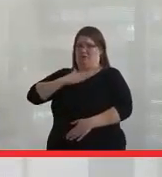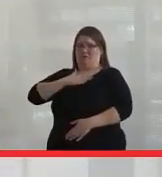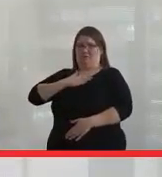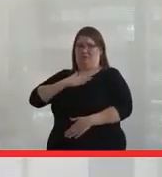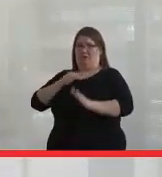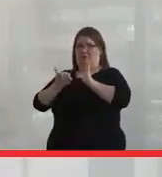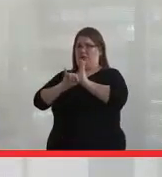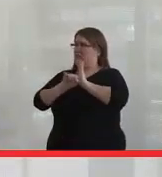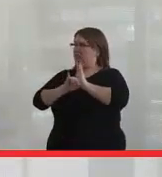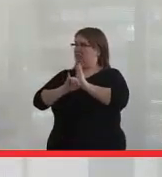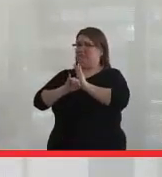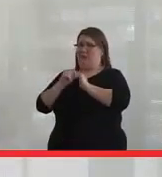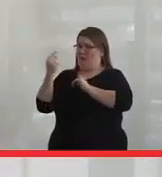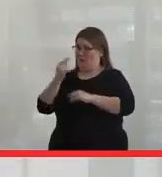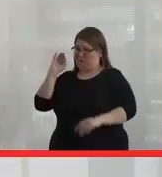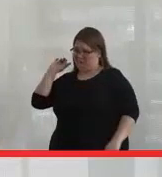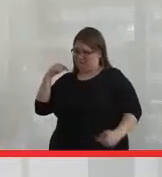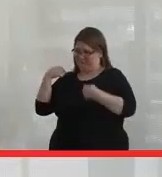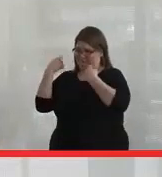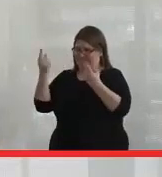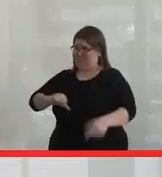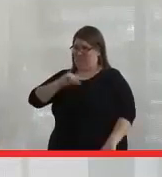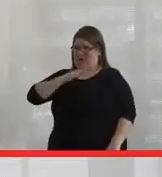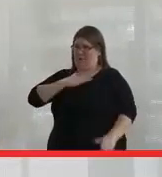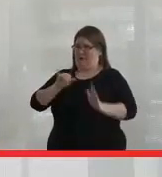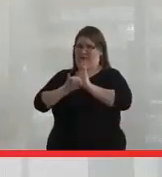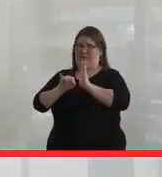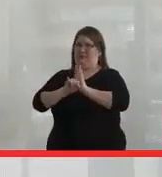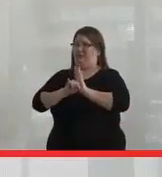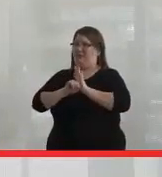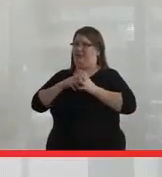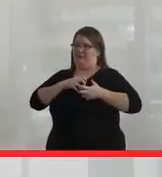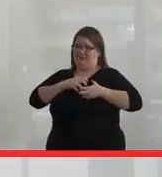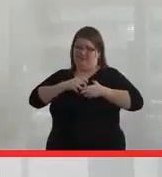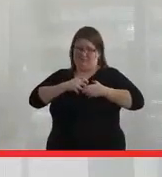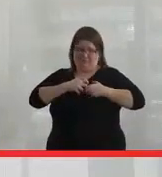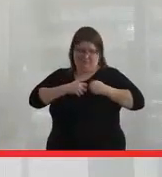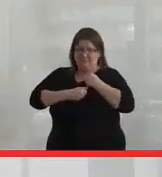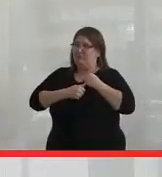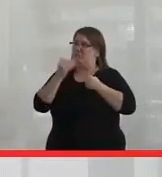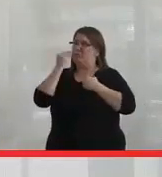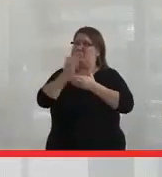I've always been very proud of who I am. It breaks my heart to know that there are students and staff